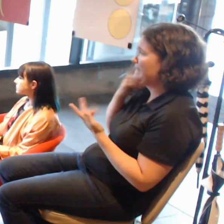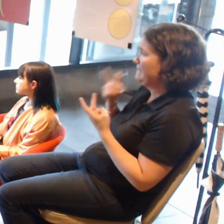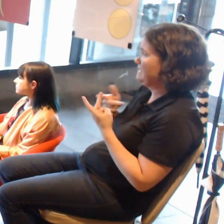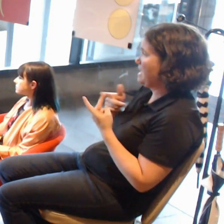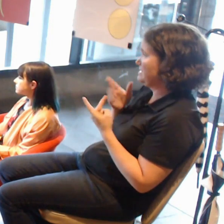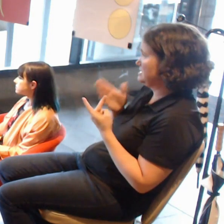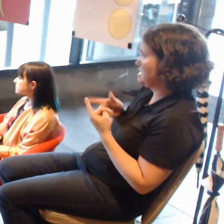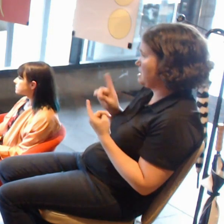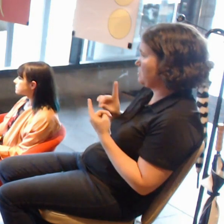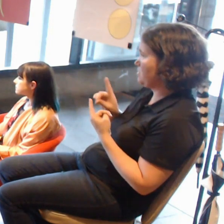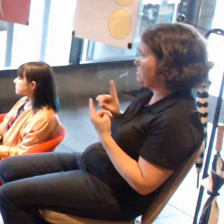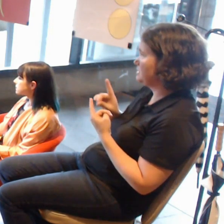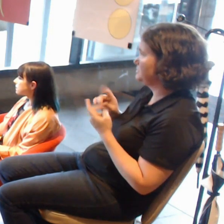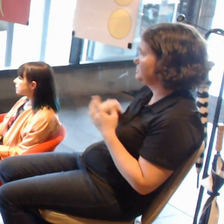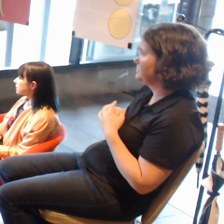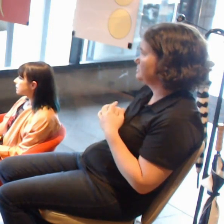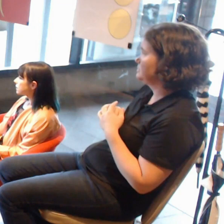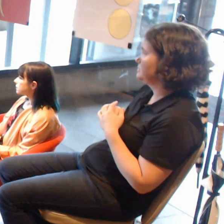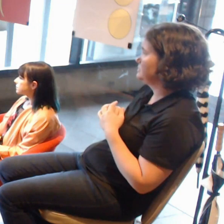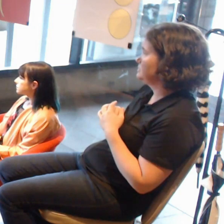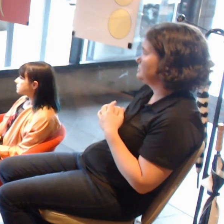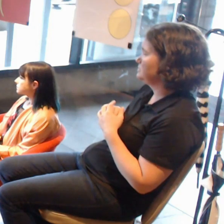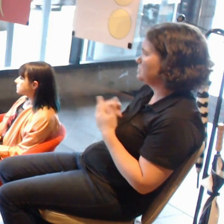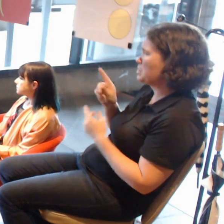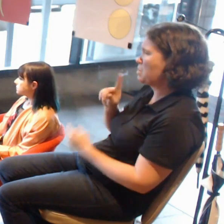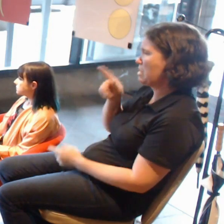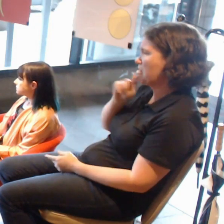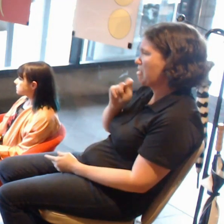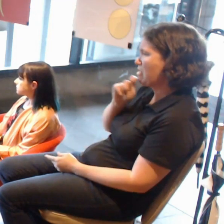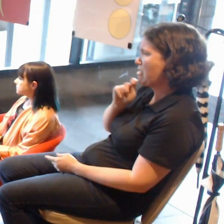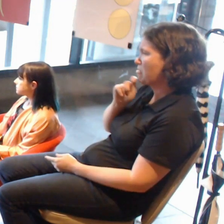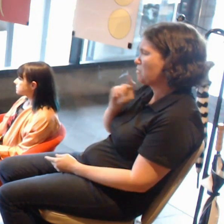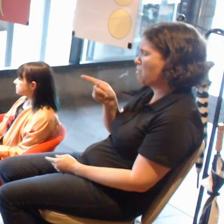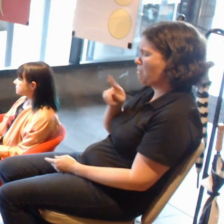or moral responsibility as individuals